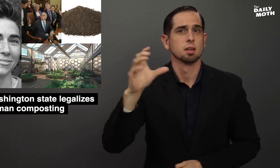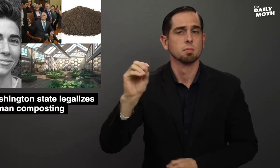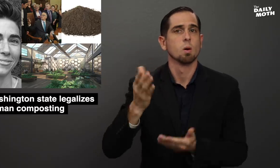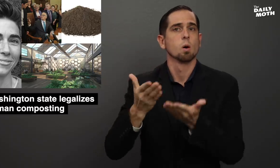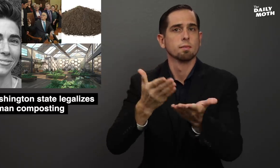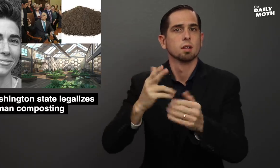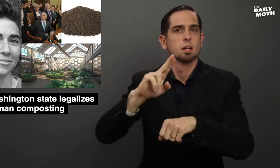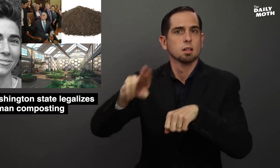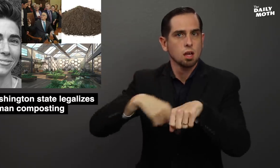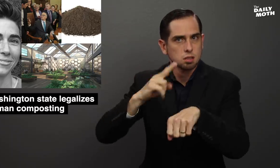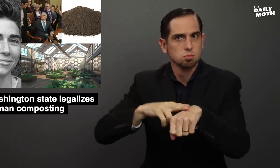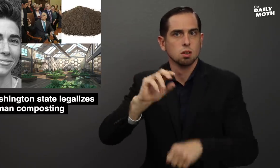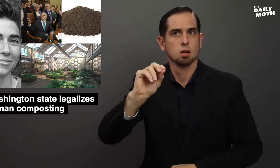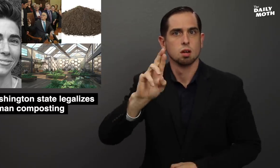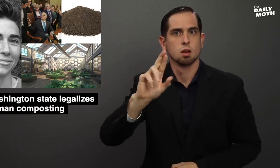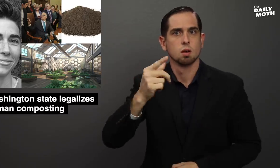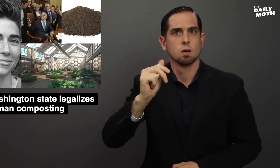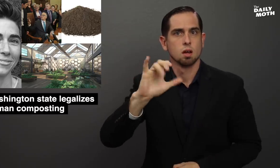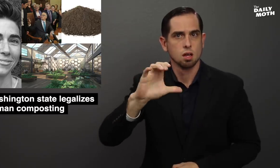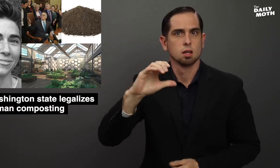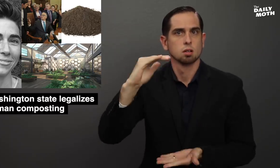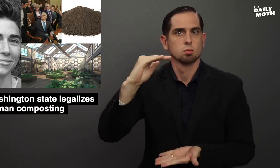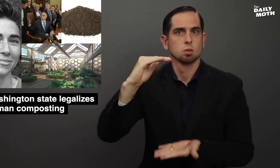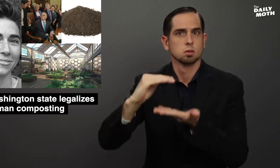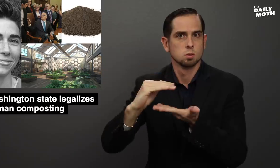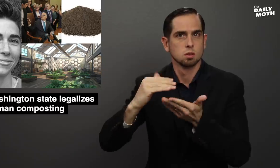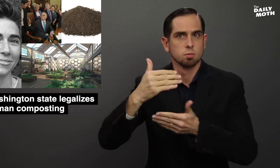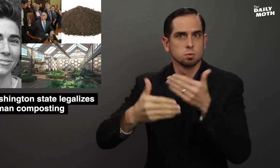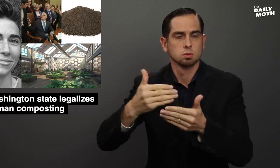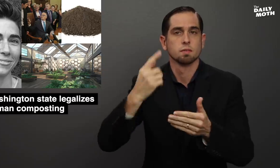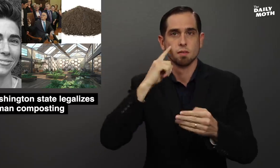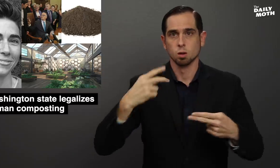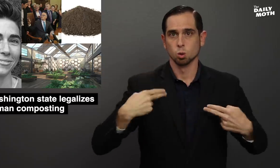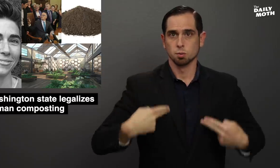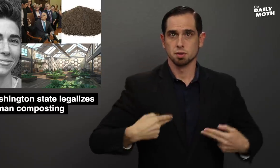which offers natural organic reduction processes for human